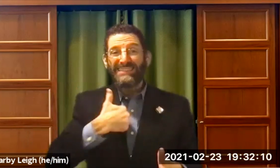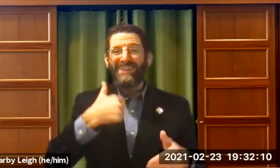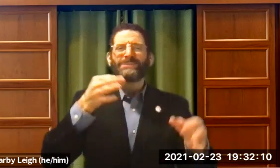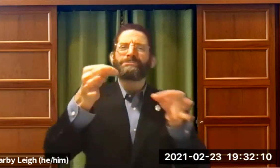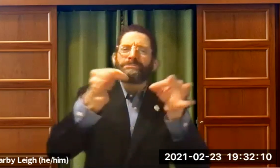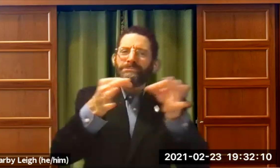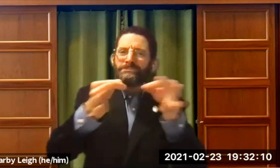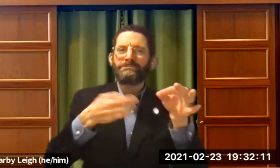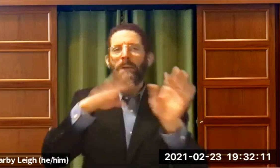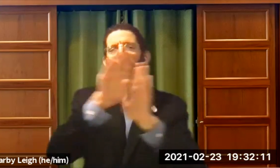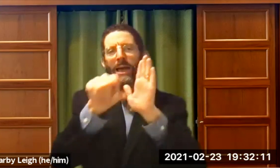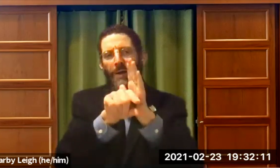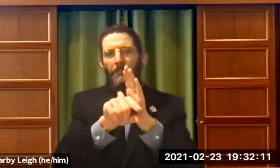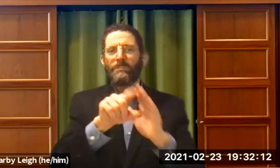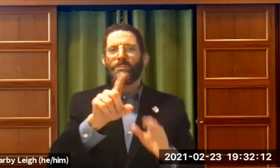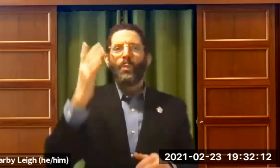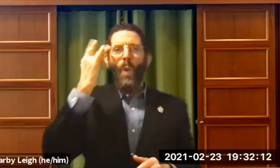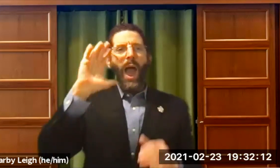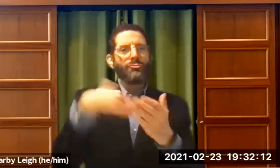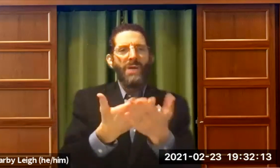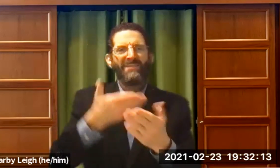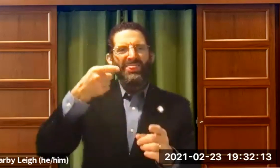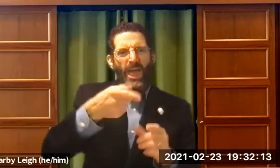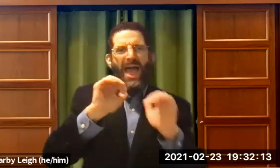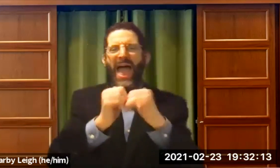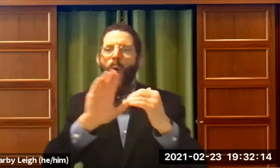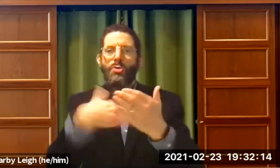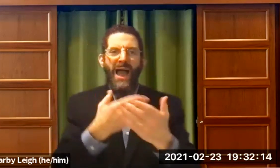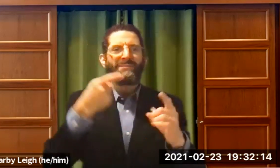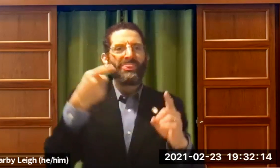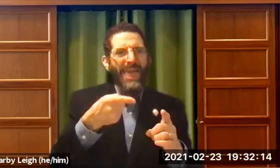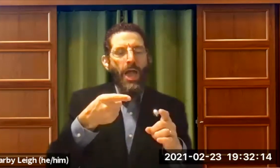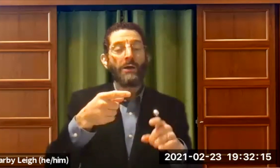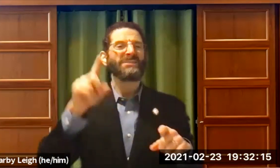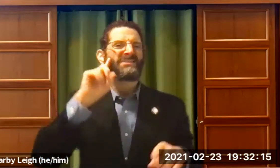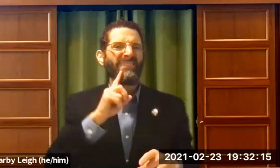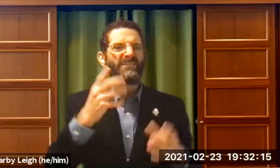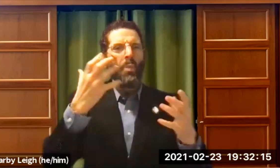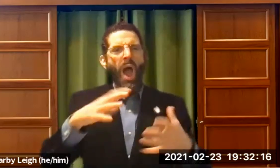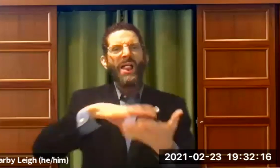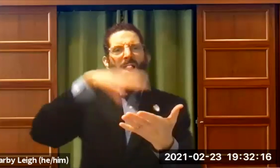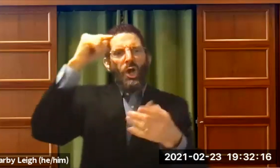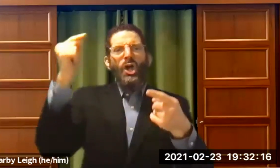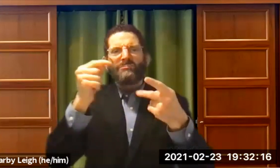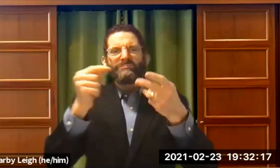sat down. I introduced myself and I explained my background and why I had come there and my goal. That I was a